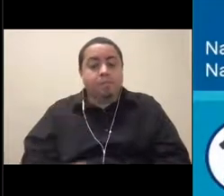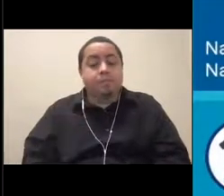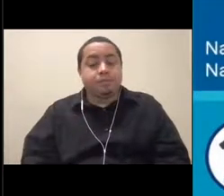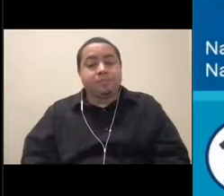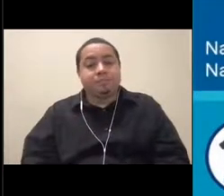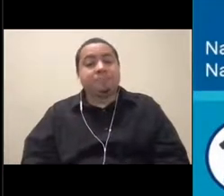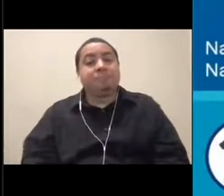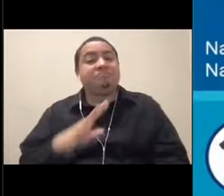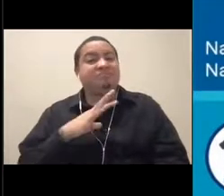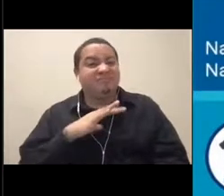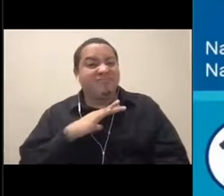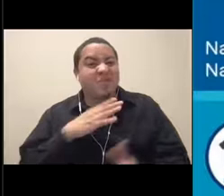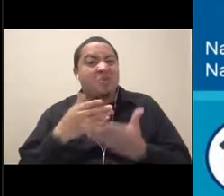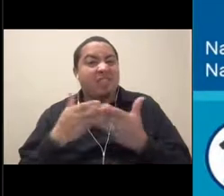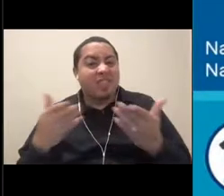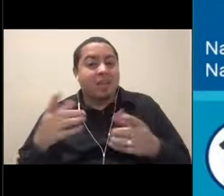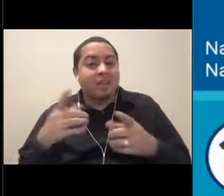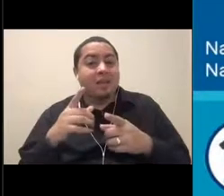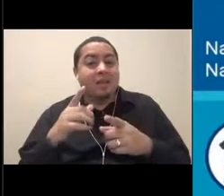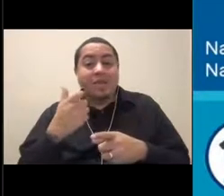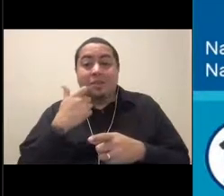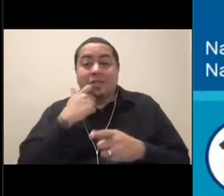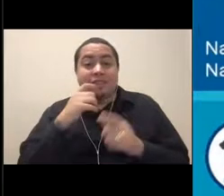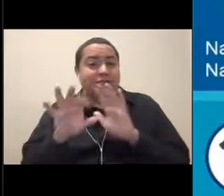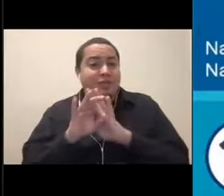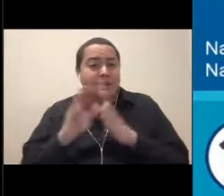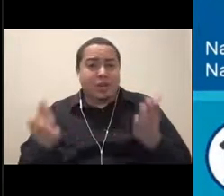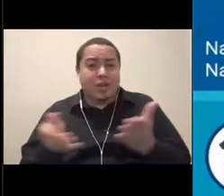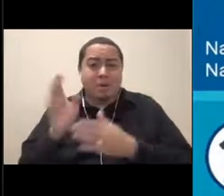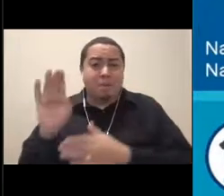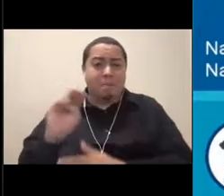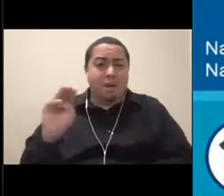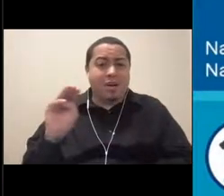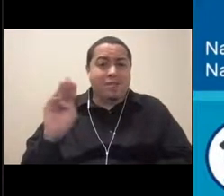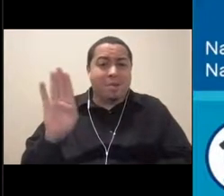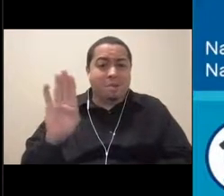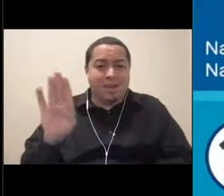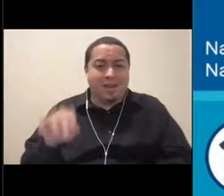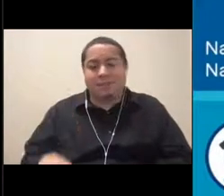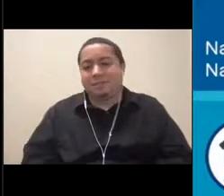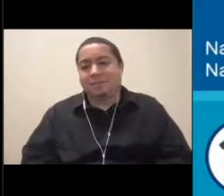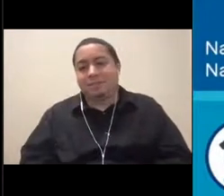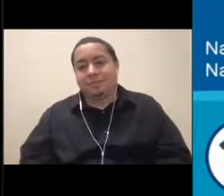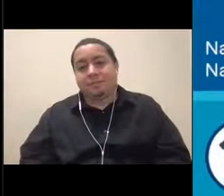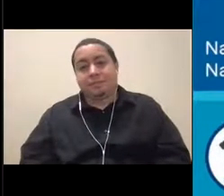And they were discovered right here in Monterey Bay. So with that amazing factoid,